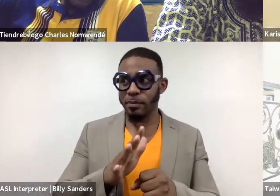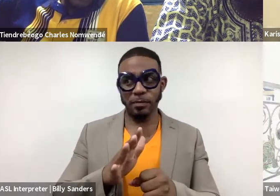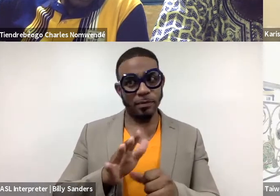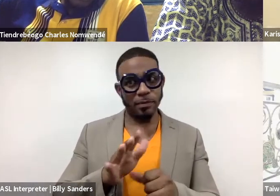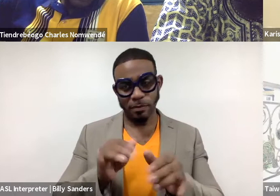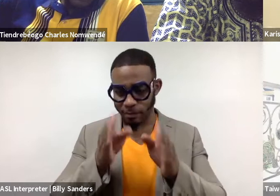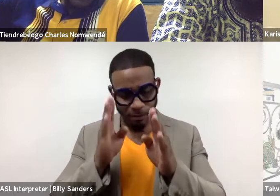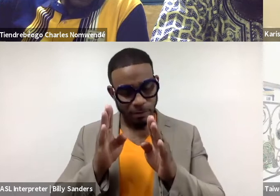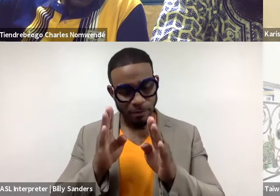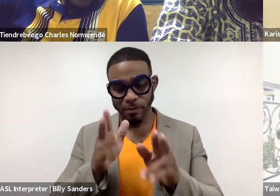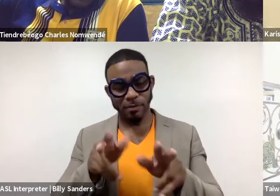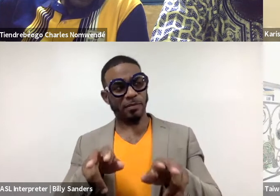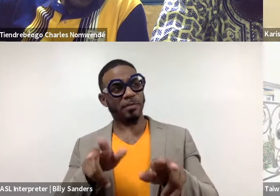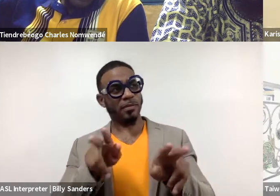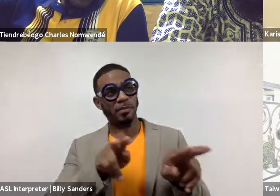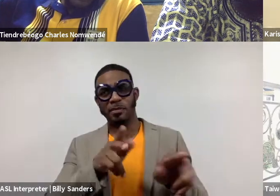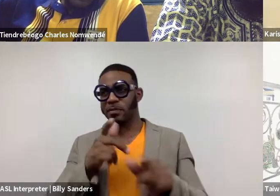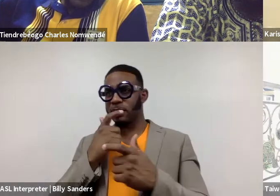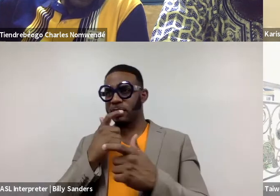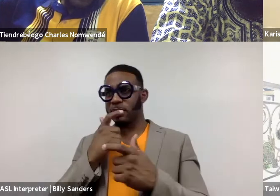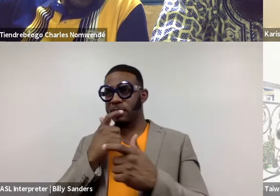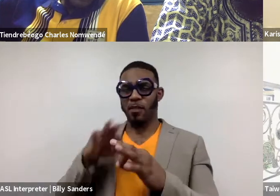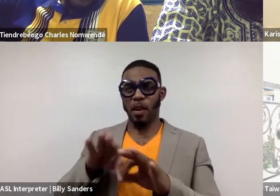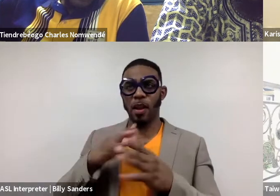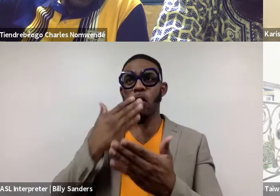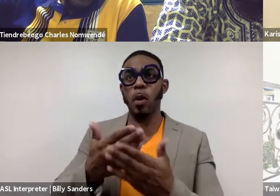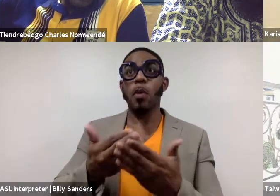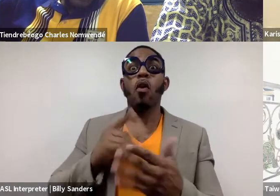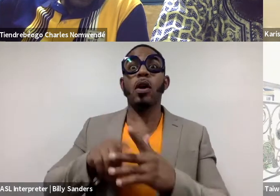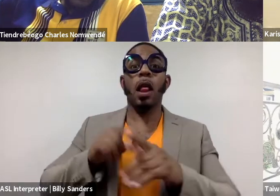and seeing the value in the good, in the work before starting to ask these questions. Because every work